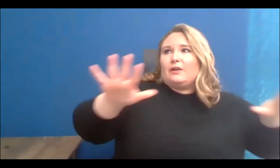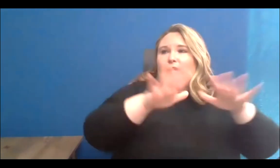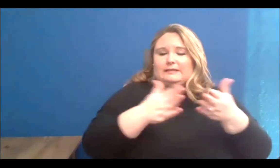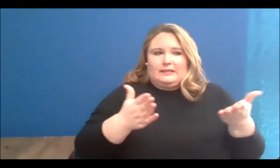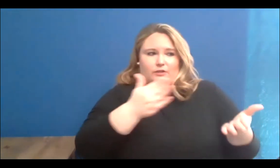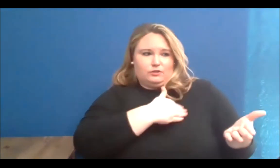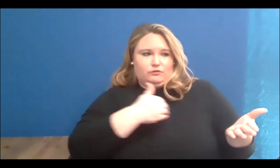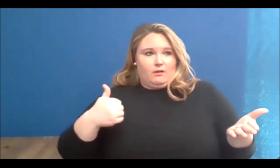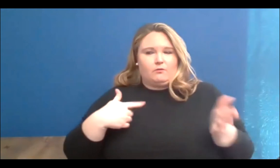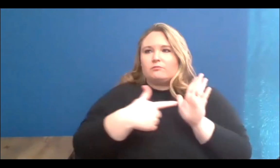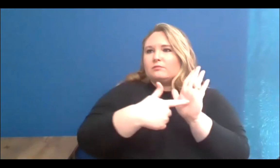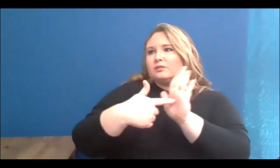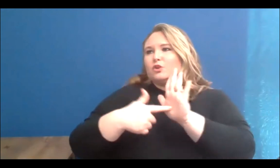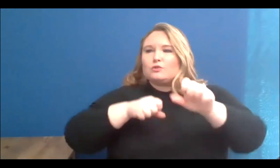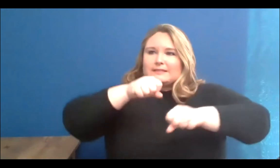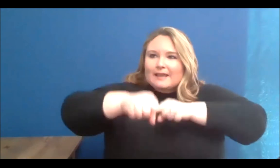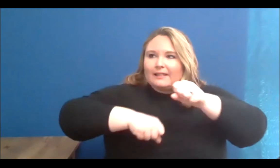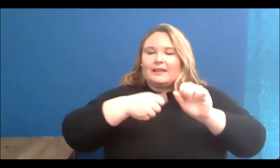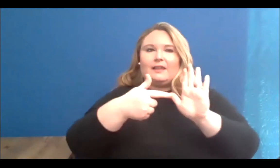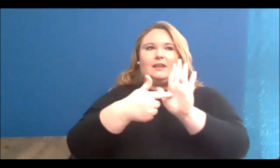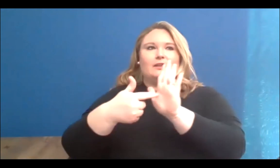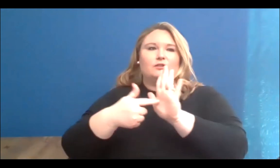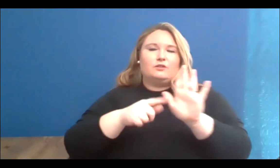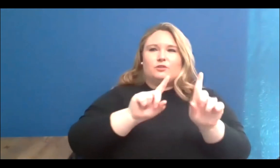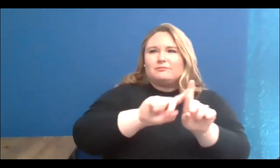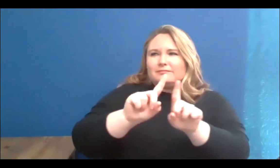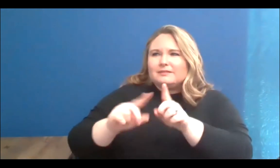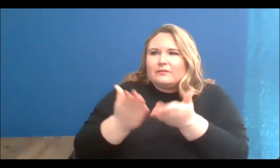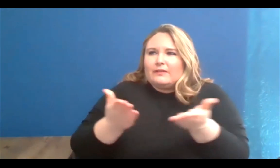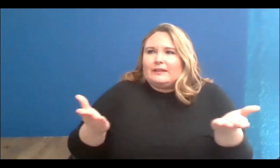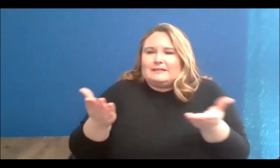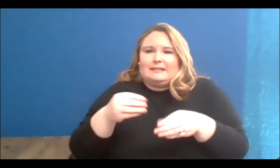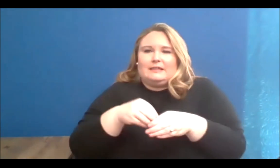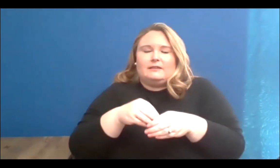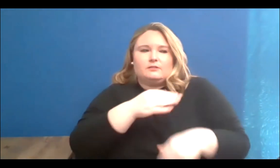showcase Toronto artists, including their ideas and beliefs